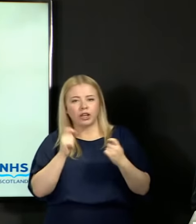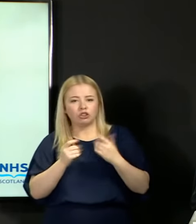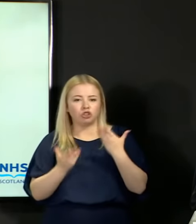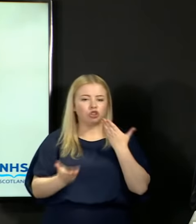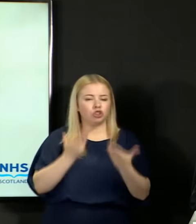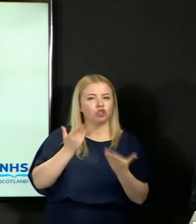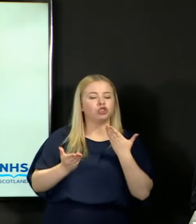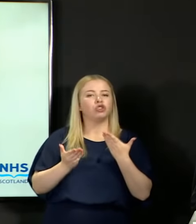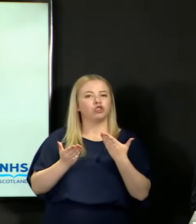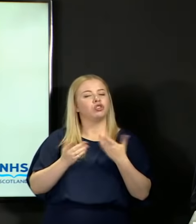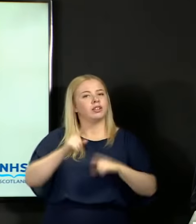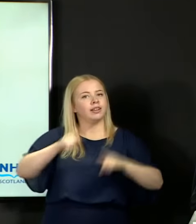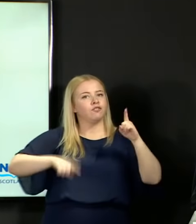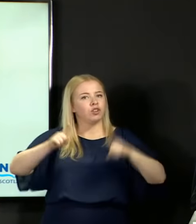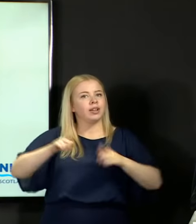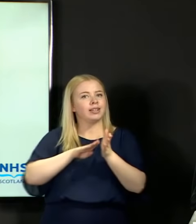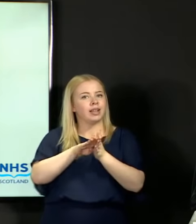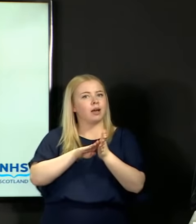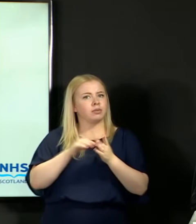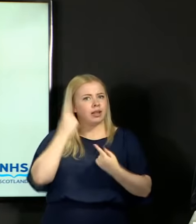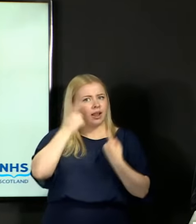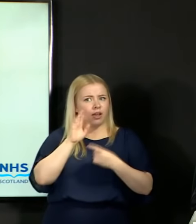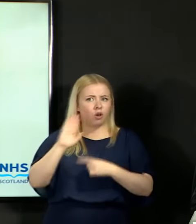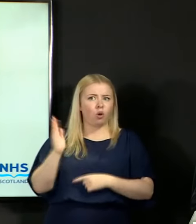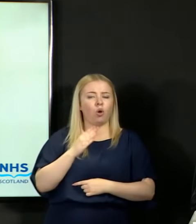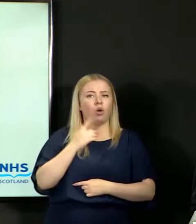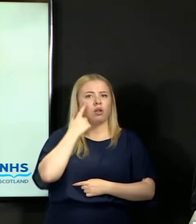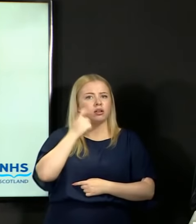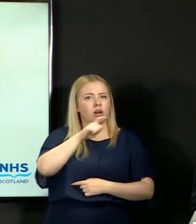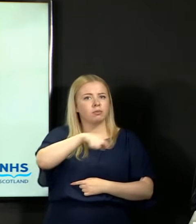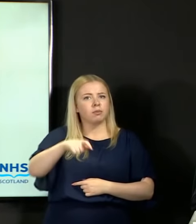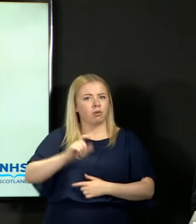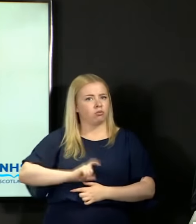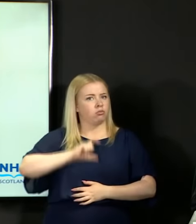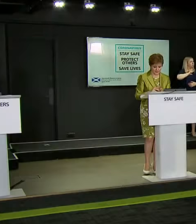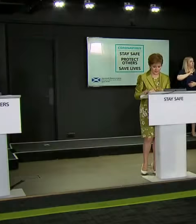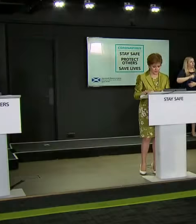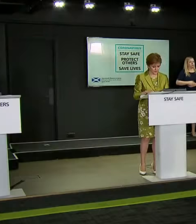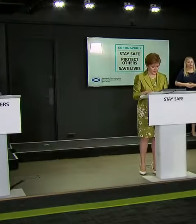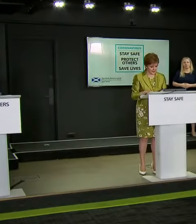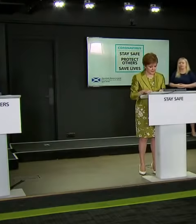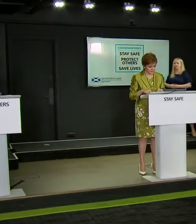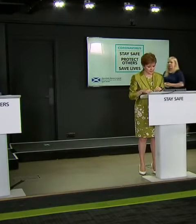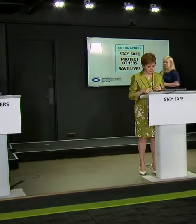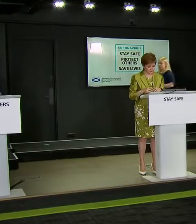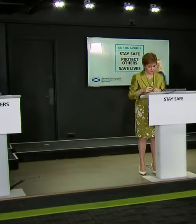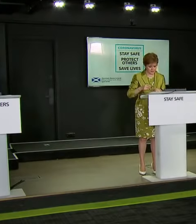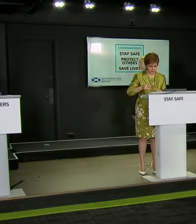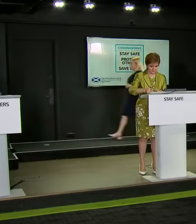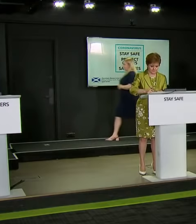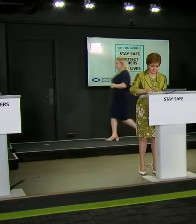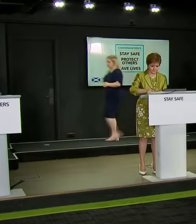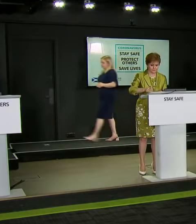and I think young people should be very confident in the results that they have acquired.